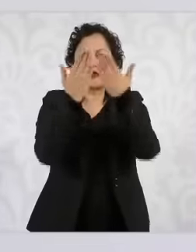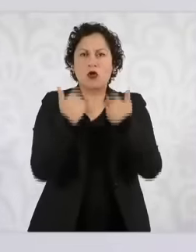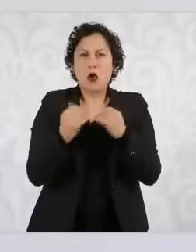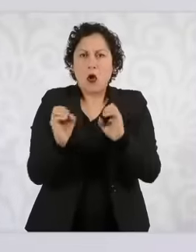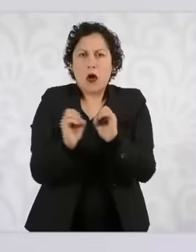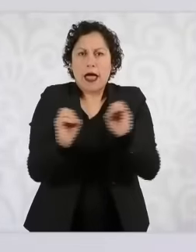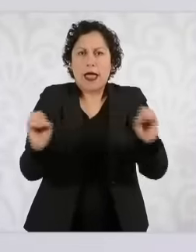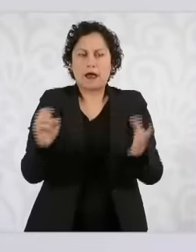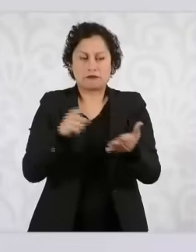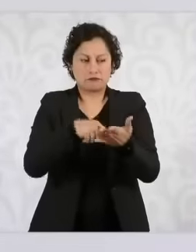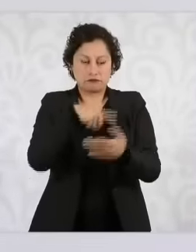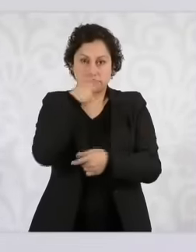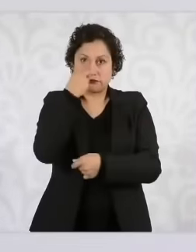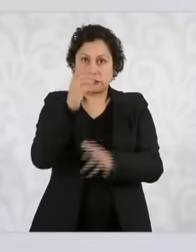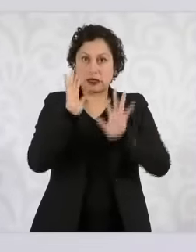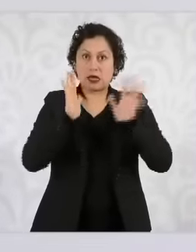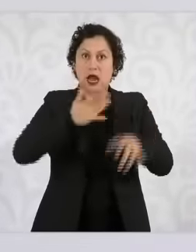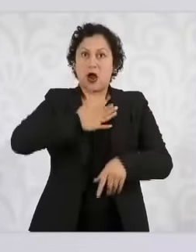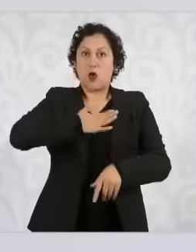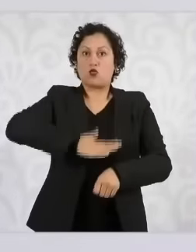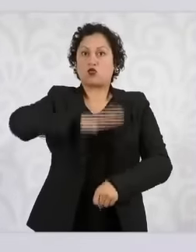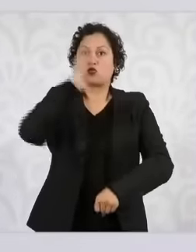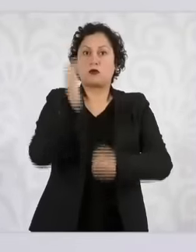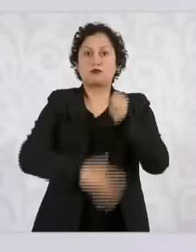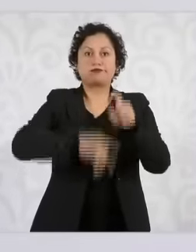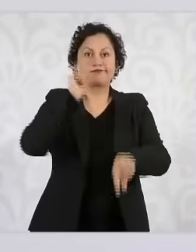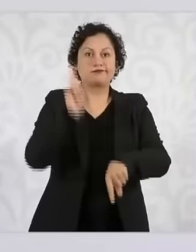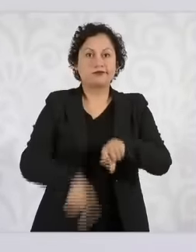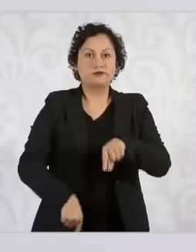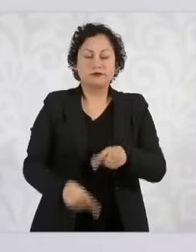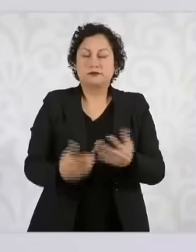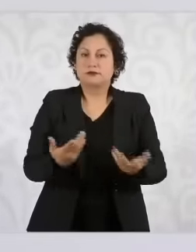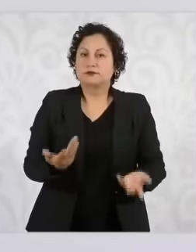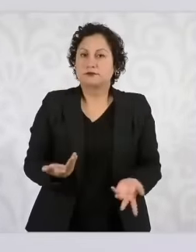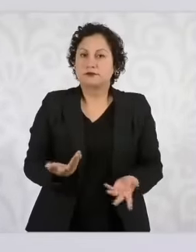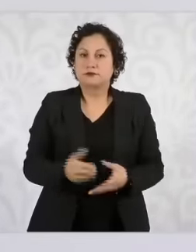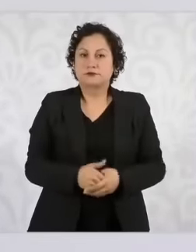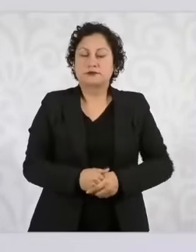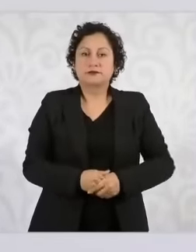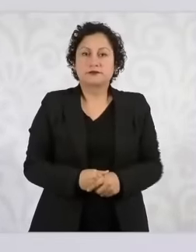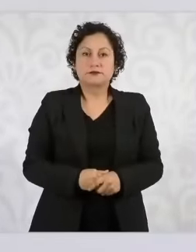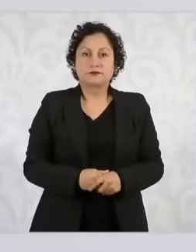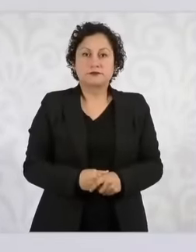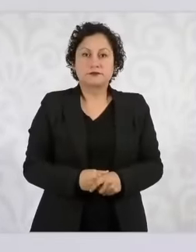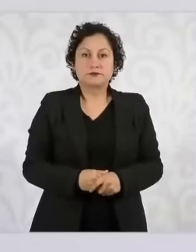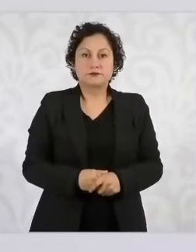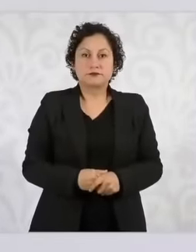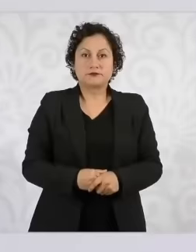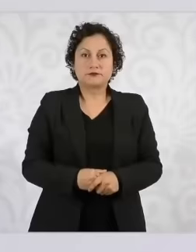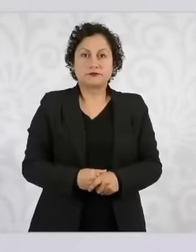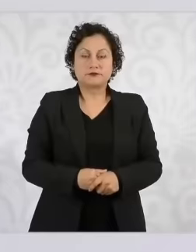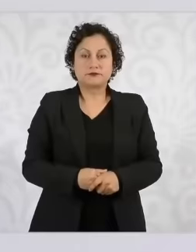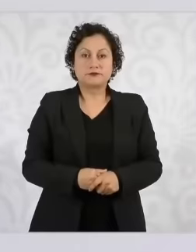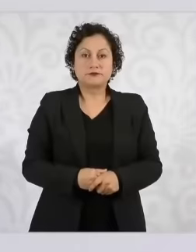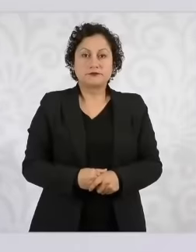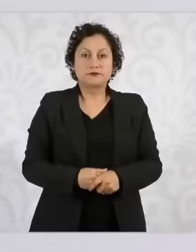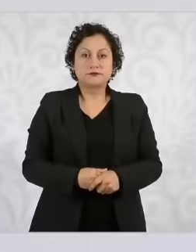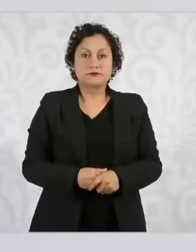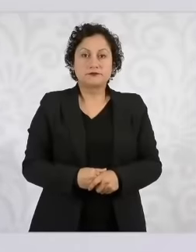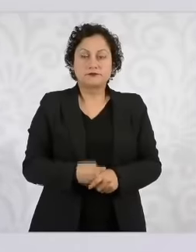. Who are the spokespersons to